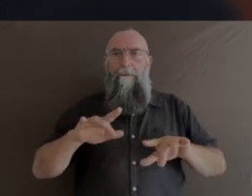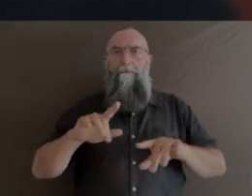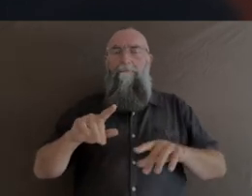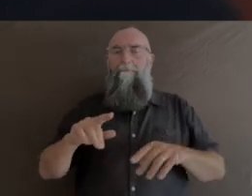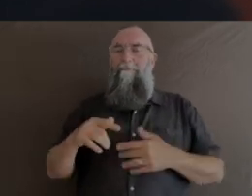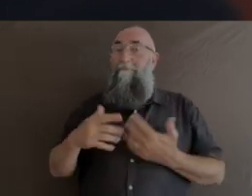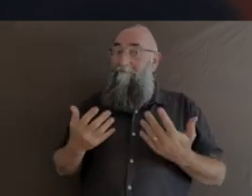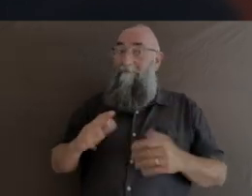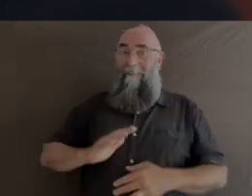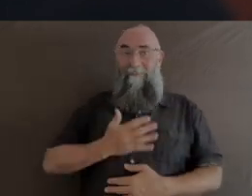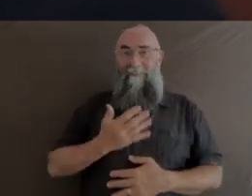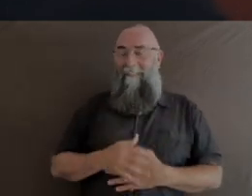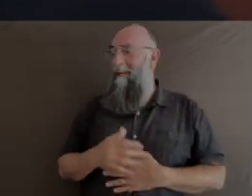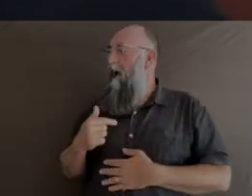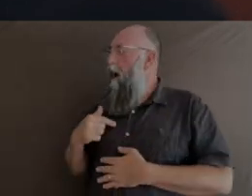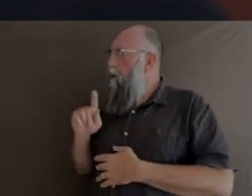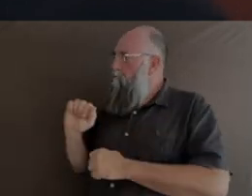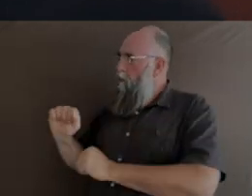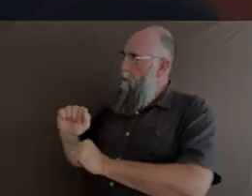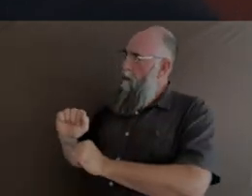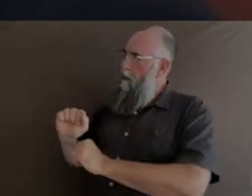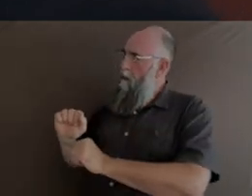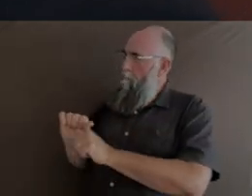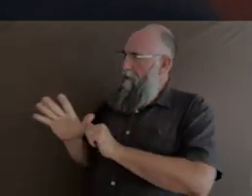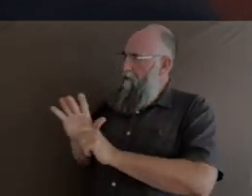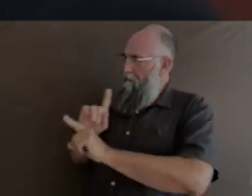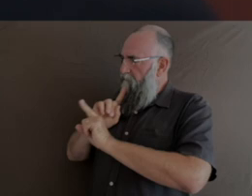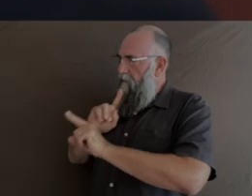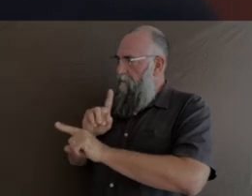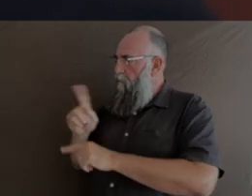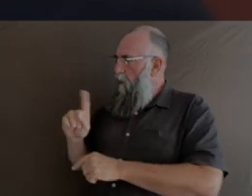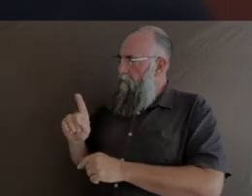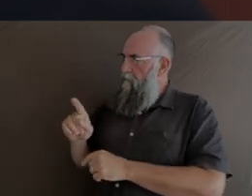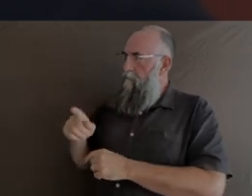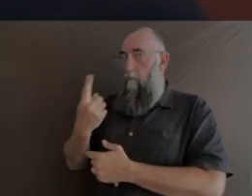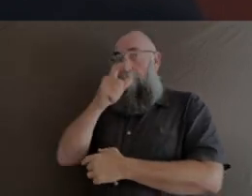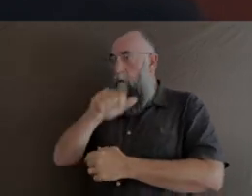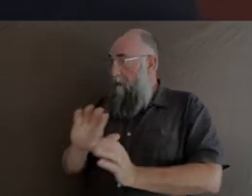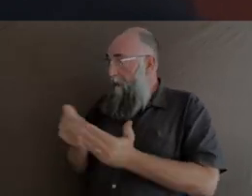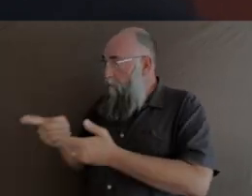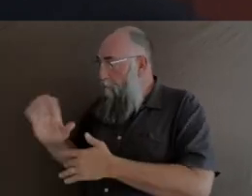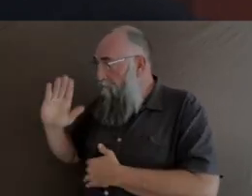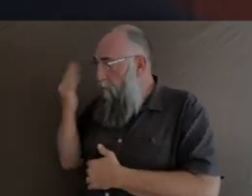you in your career? Um, I think to feel that it's not a competition,